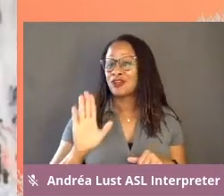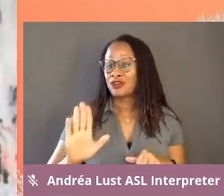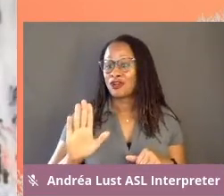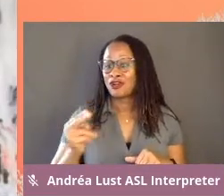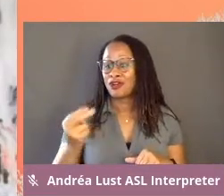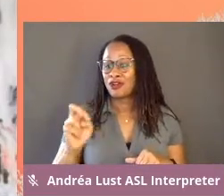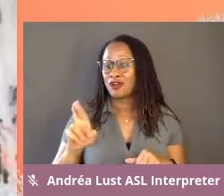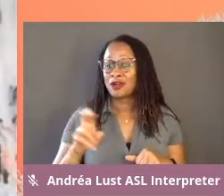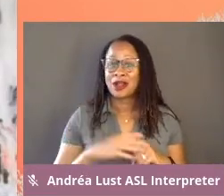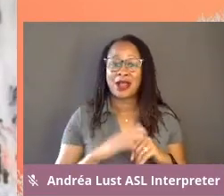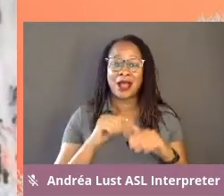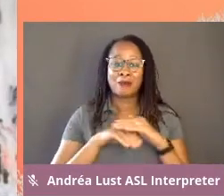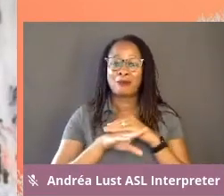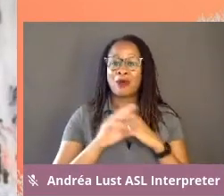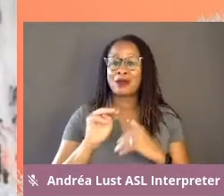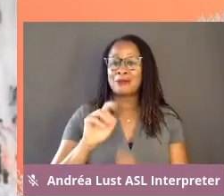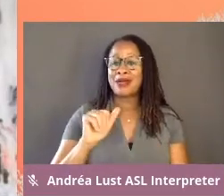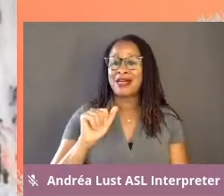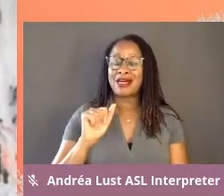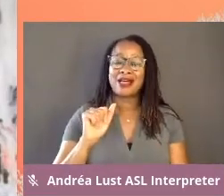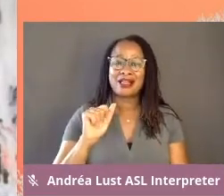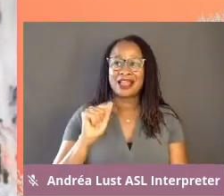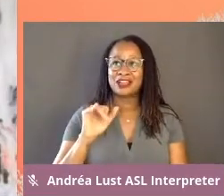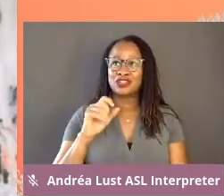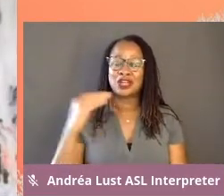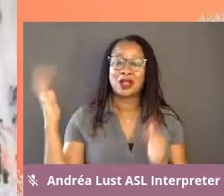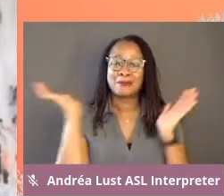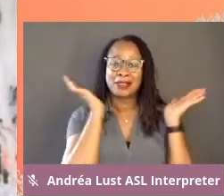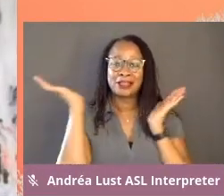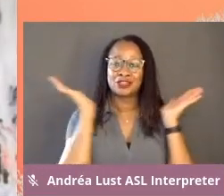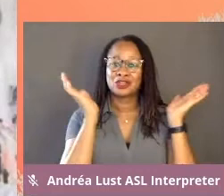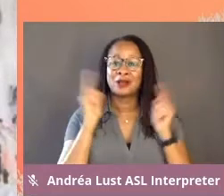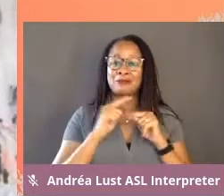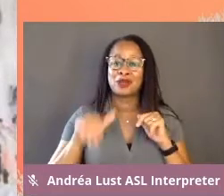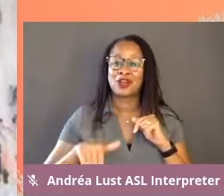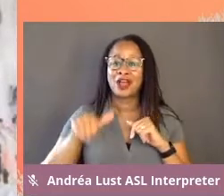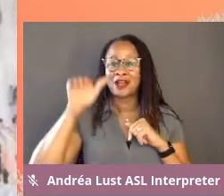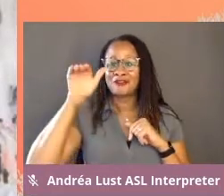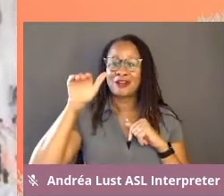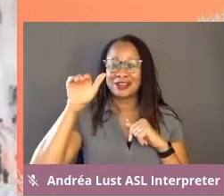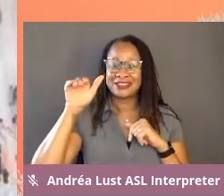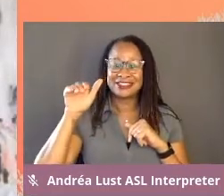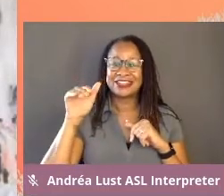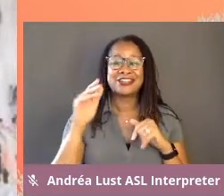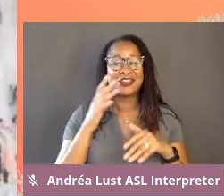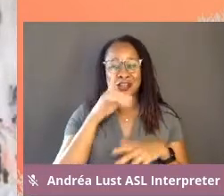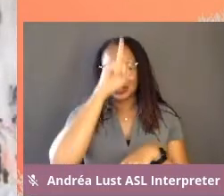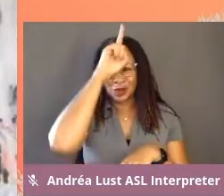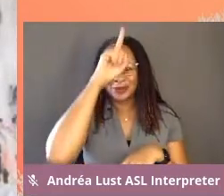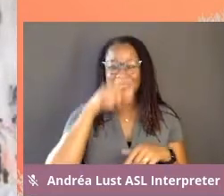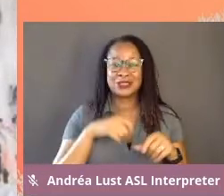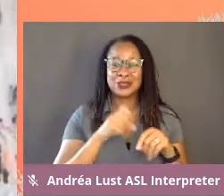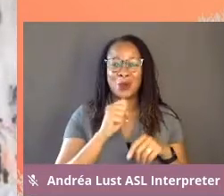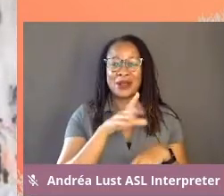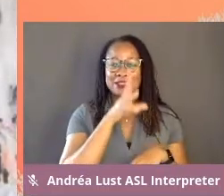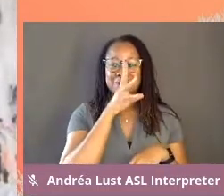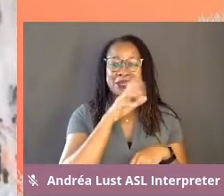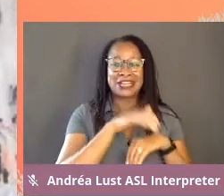I was born in Malaysia but raised in Germany so I speak English with a German accent. So welcome to the session,